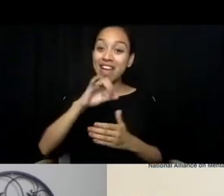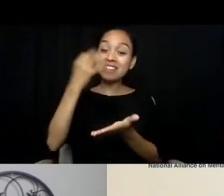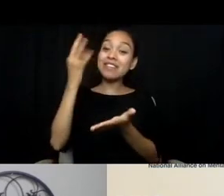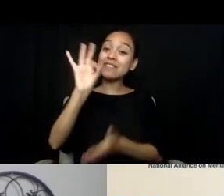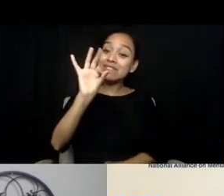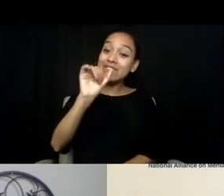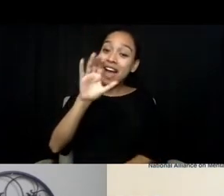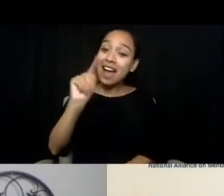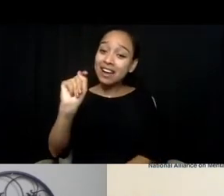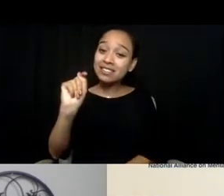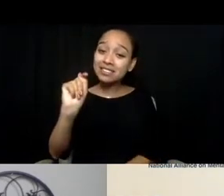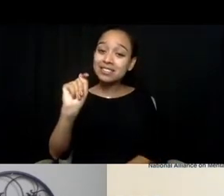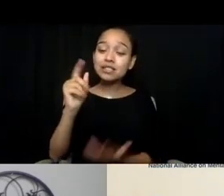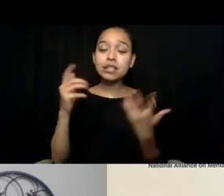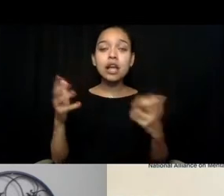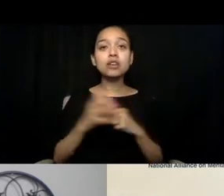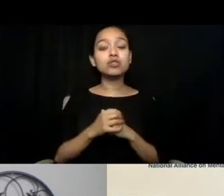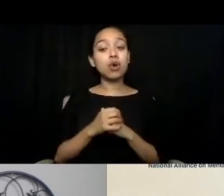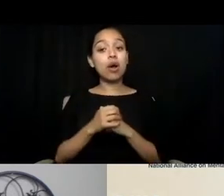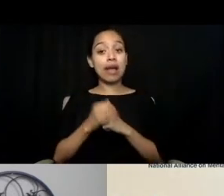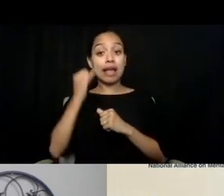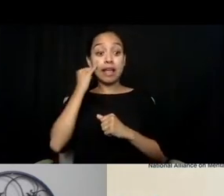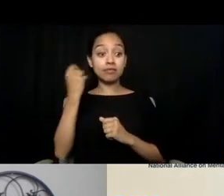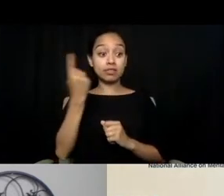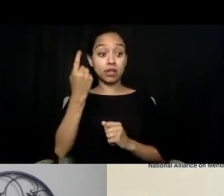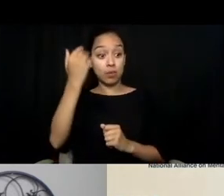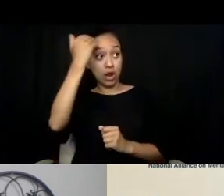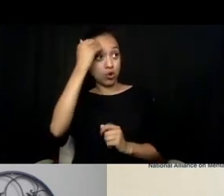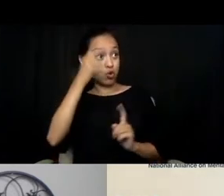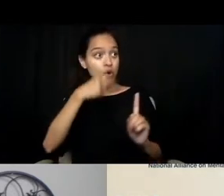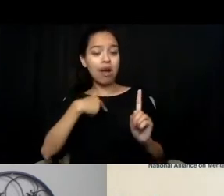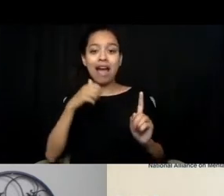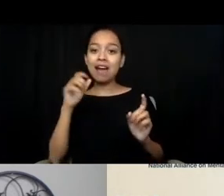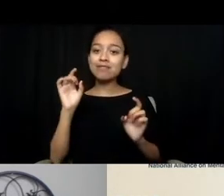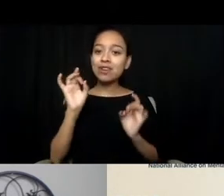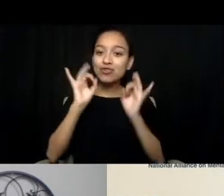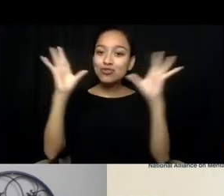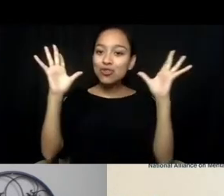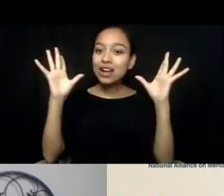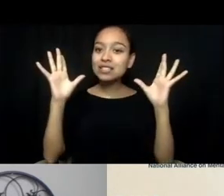and I love them, and I want to look out for their safety and their well-being,